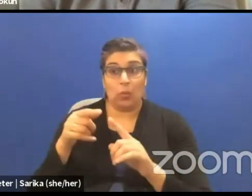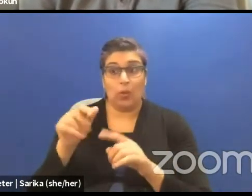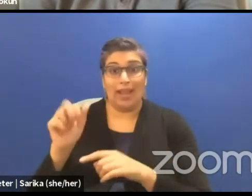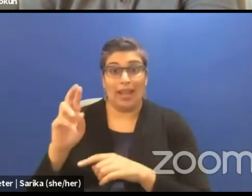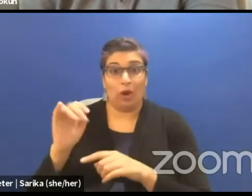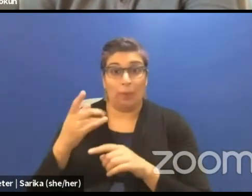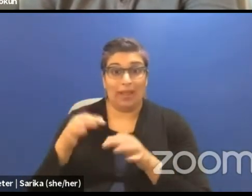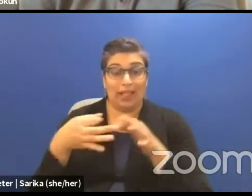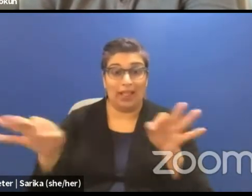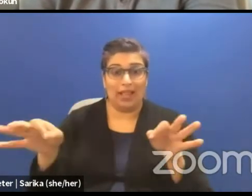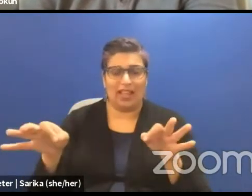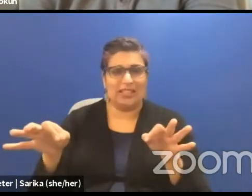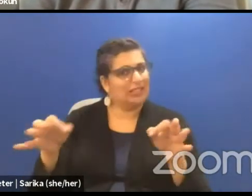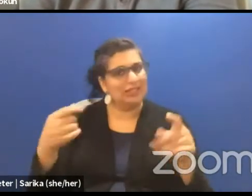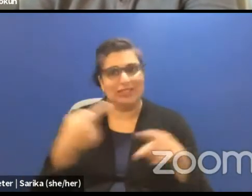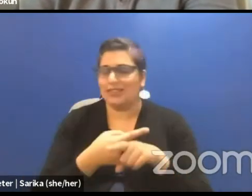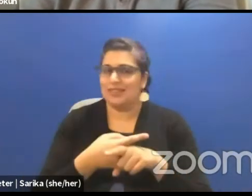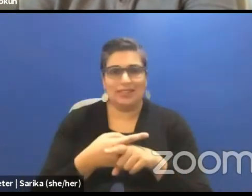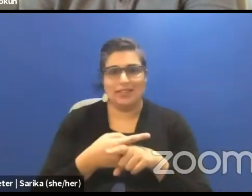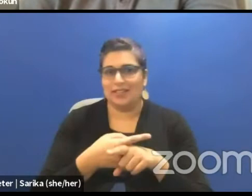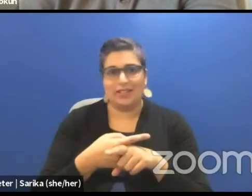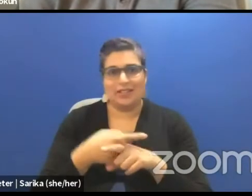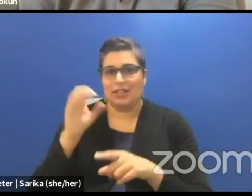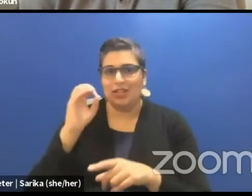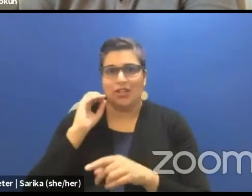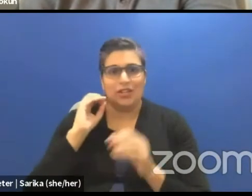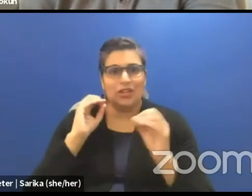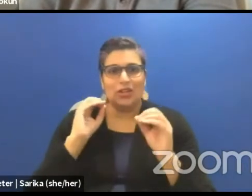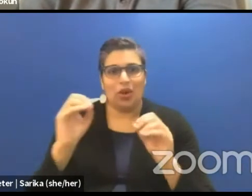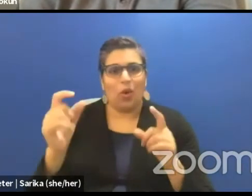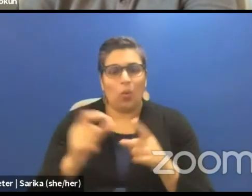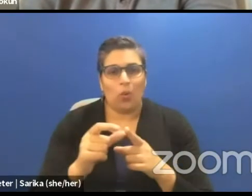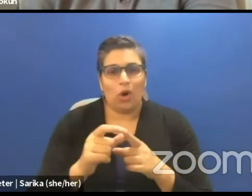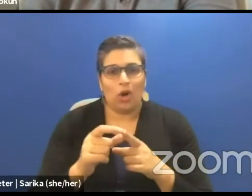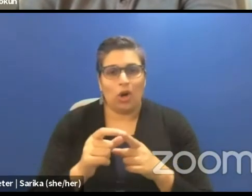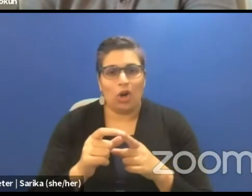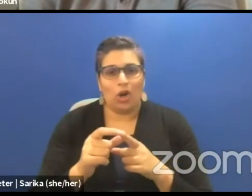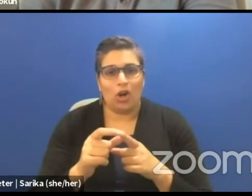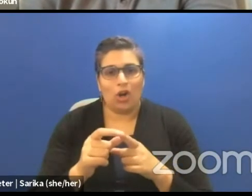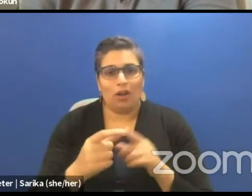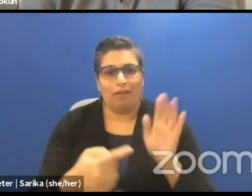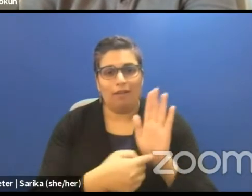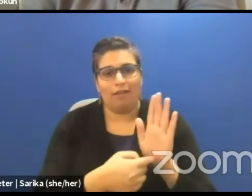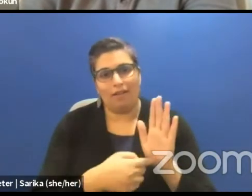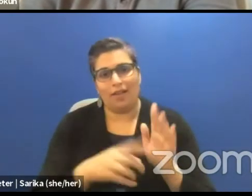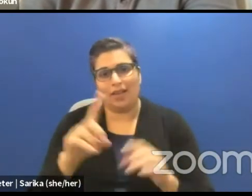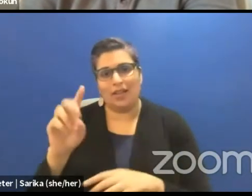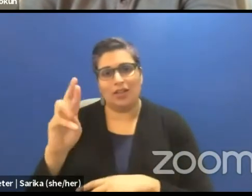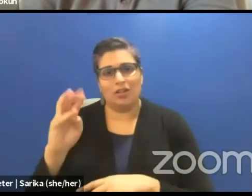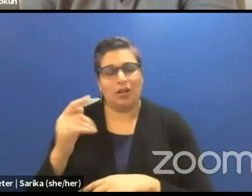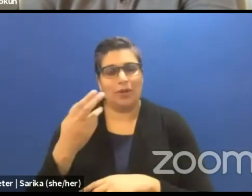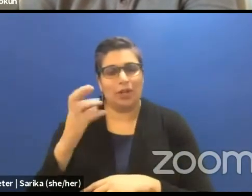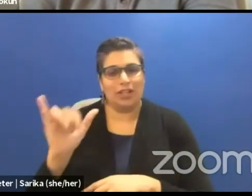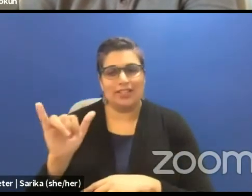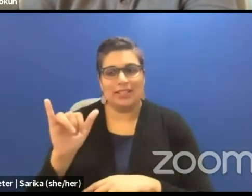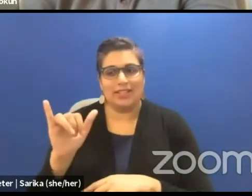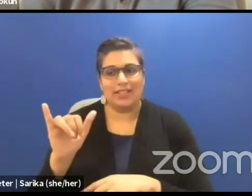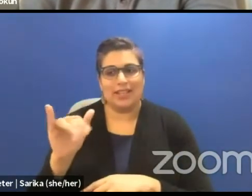we had a problem because we don't have a term such as dramaturgy in Arabic that I can use.